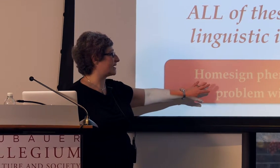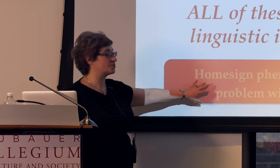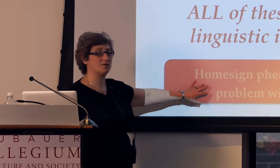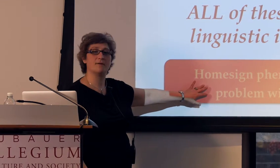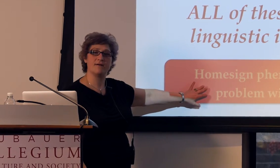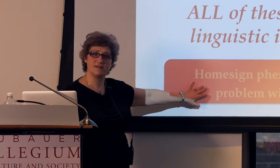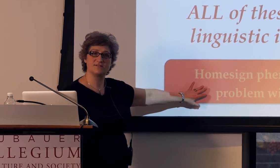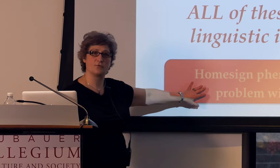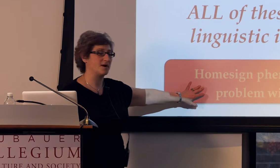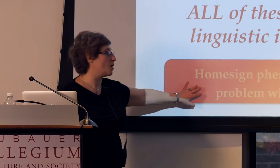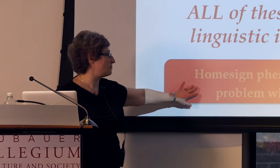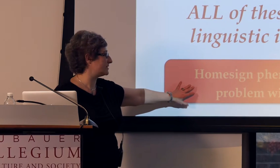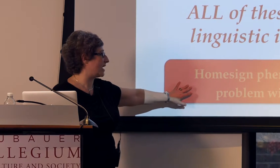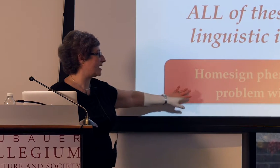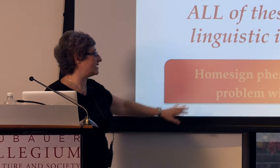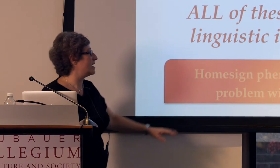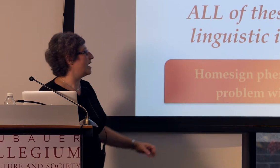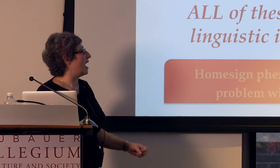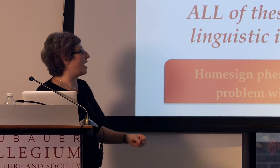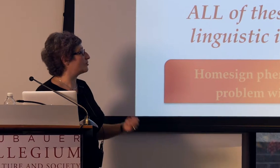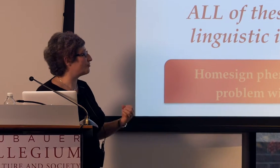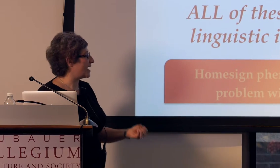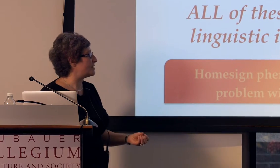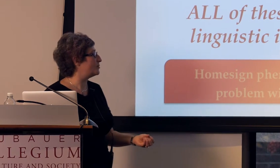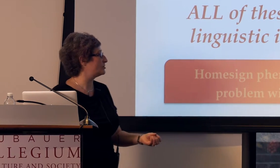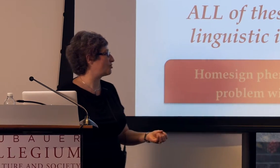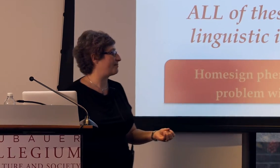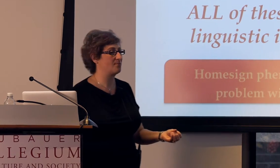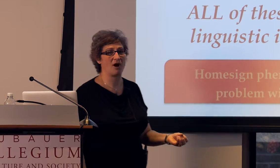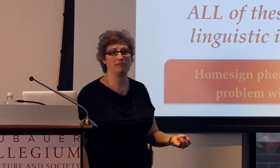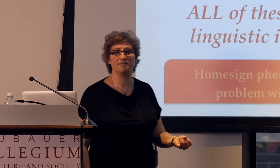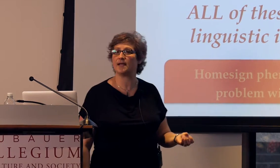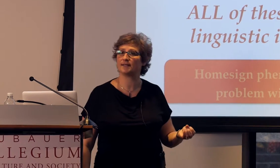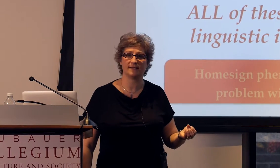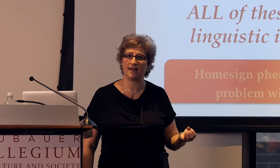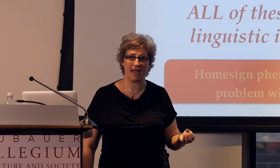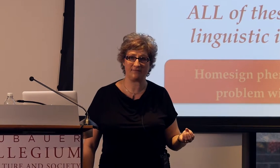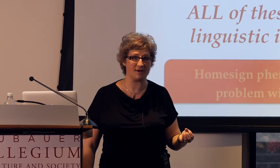that I'll show you evidence for in homesign, created a bootstrapping problem that doesn't have an